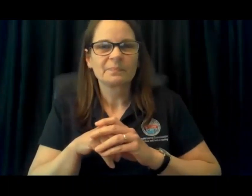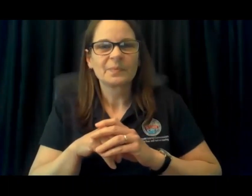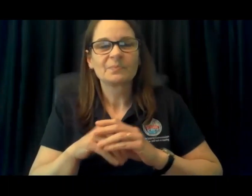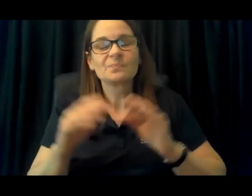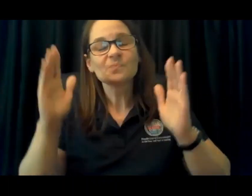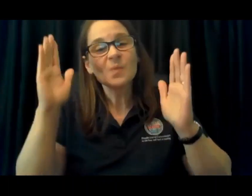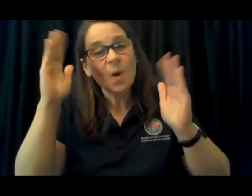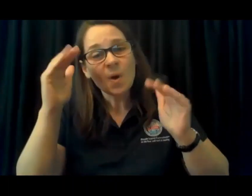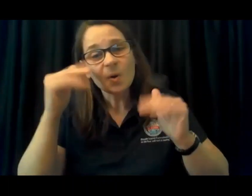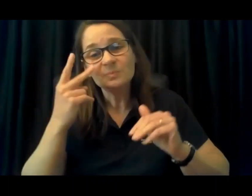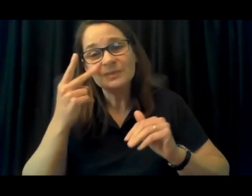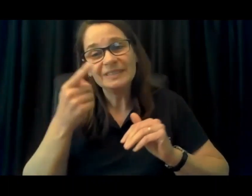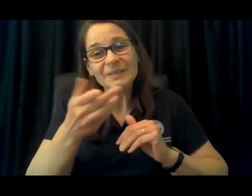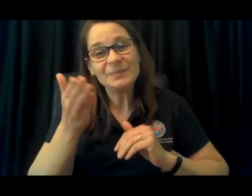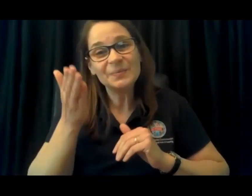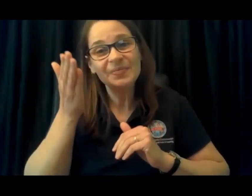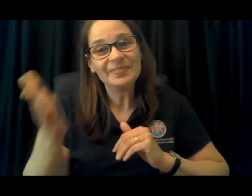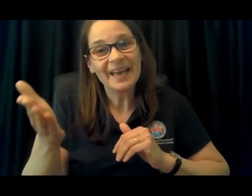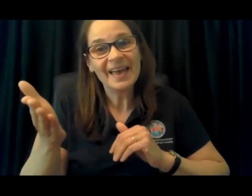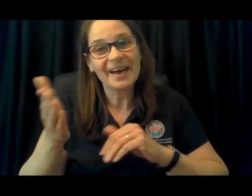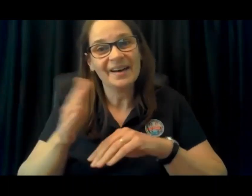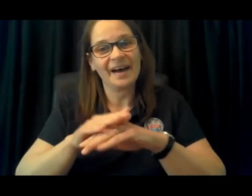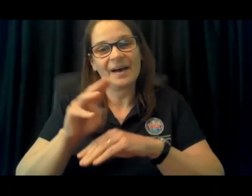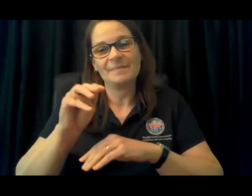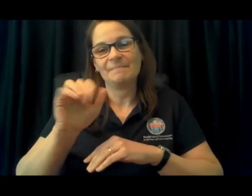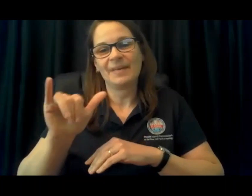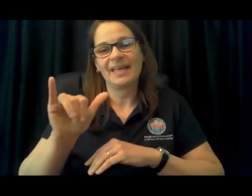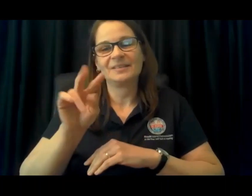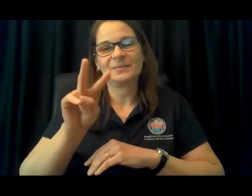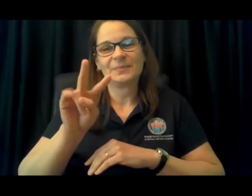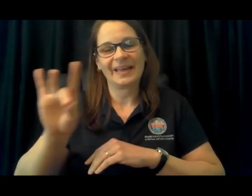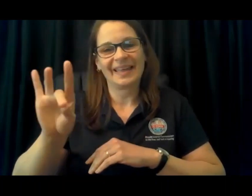by email so I'm hoping that you'll join us on May 28th, thank you.